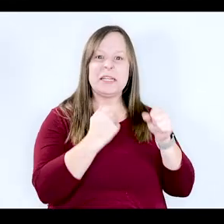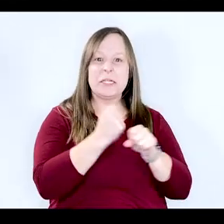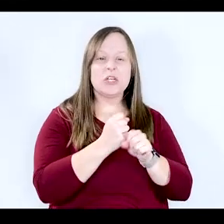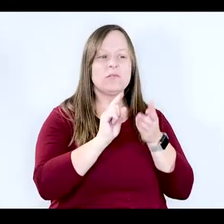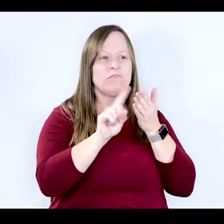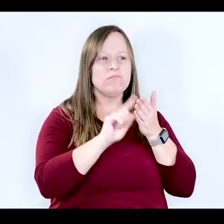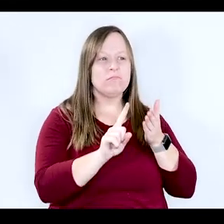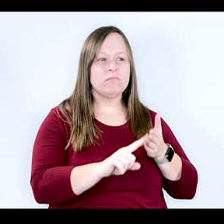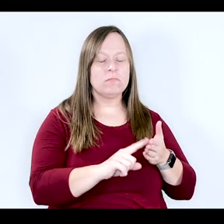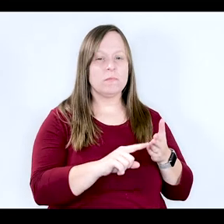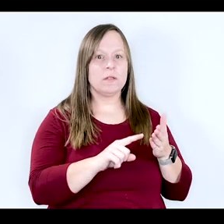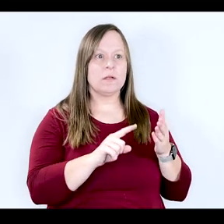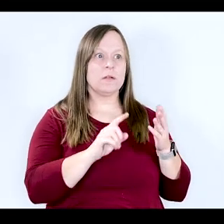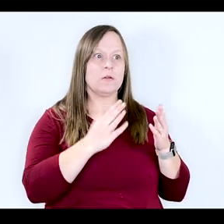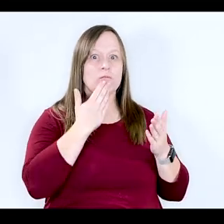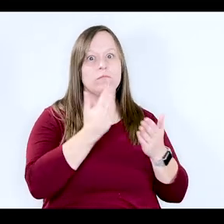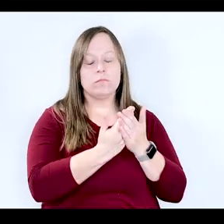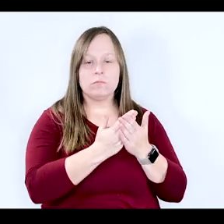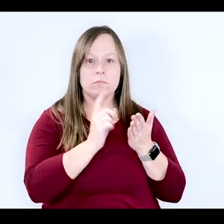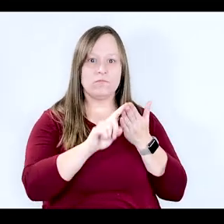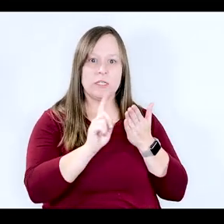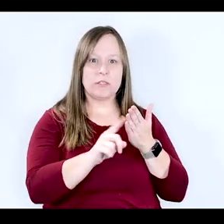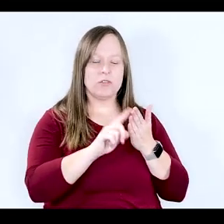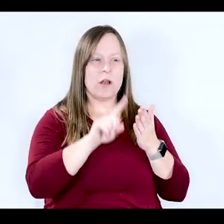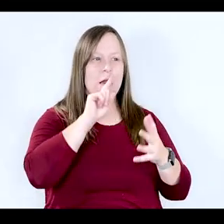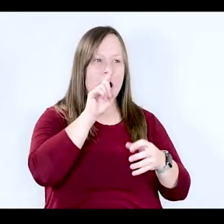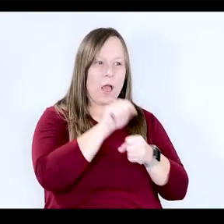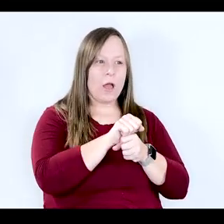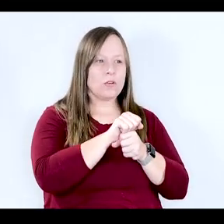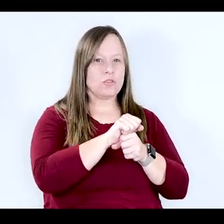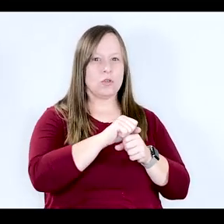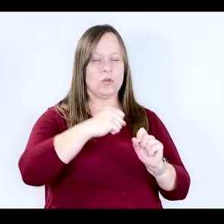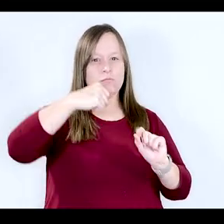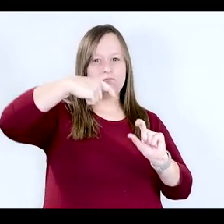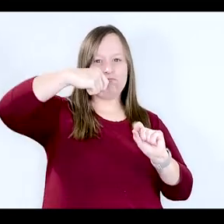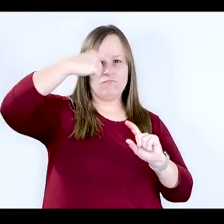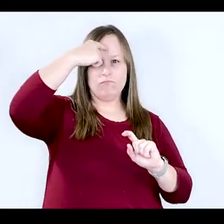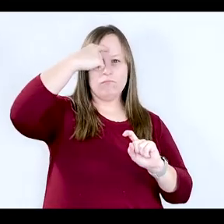years, there's been some really excellent research into the actual neurophysiological